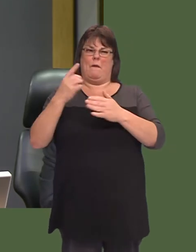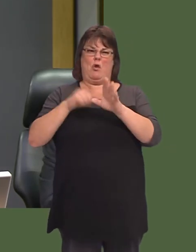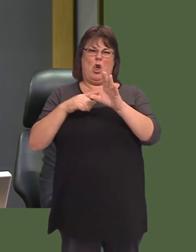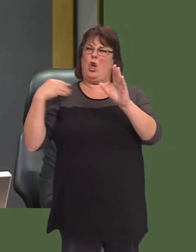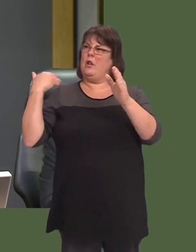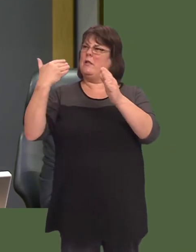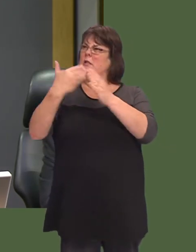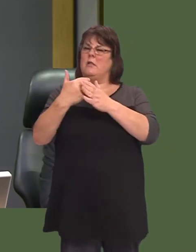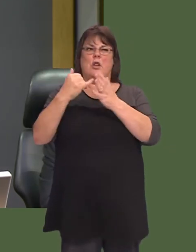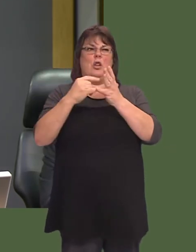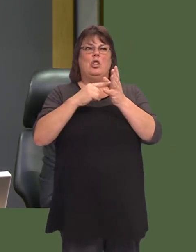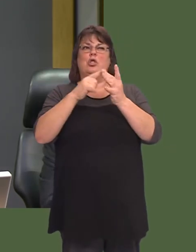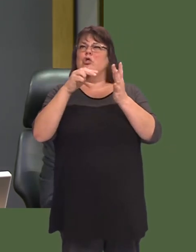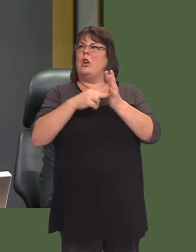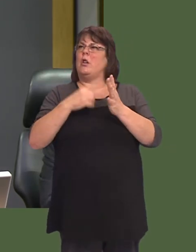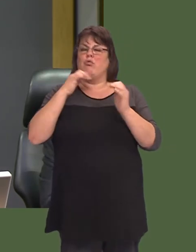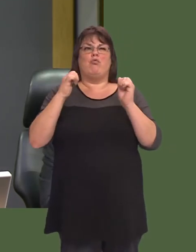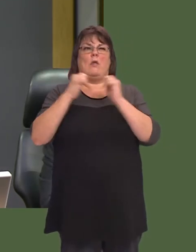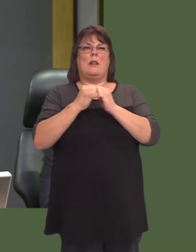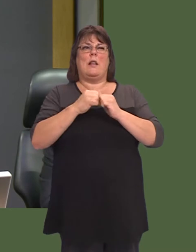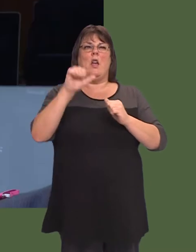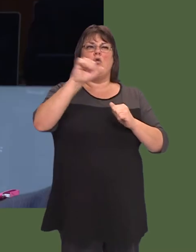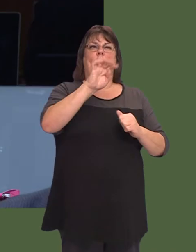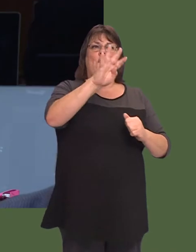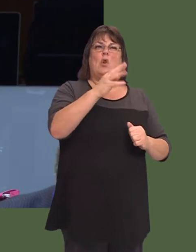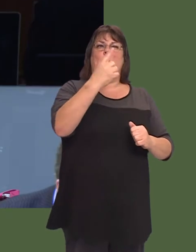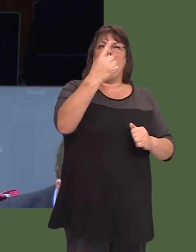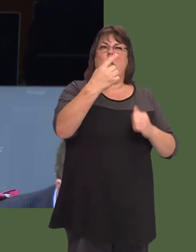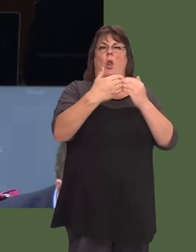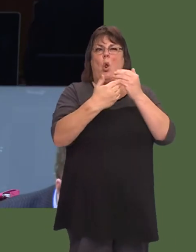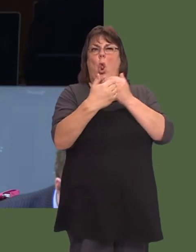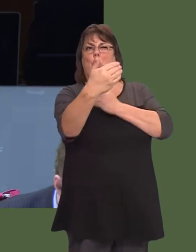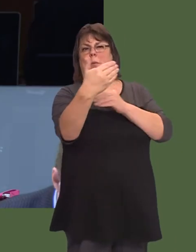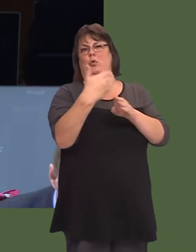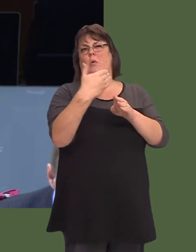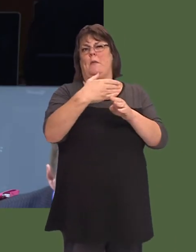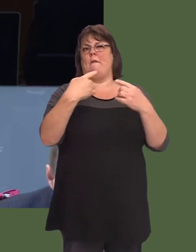This has been going on for years. Sian is quite right to mention there are 141 long-term vacancies.